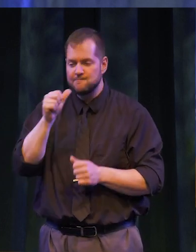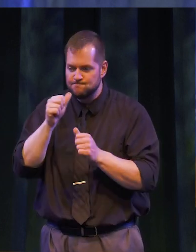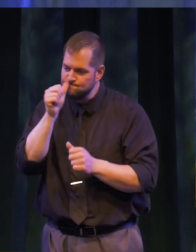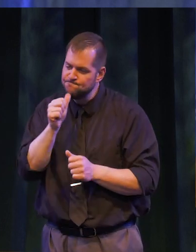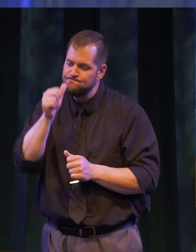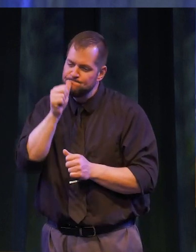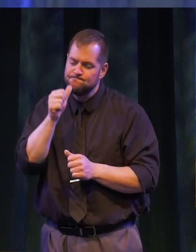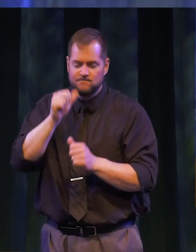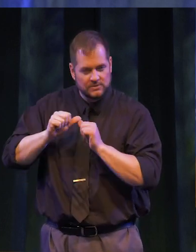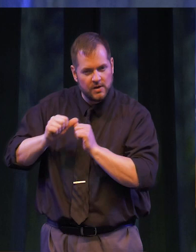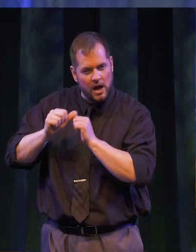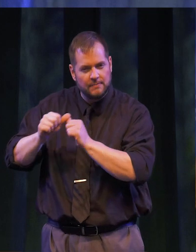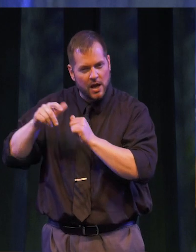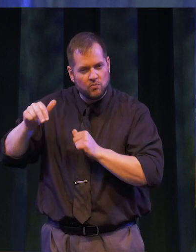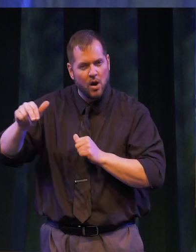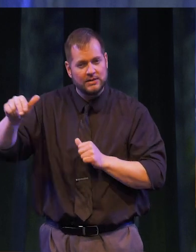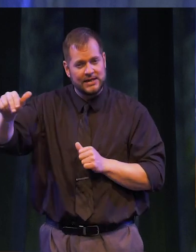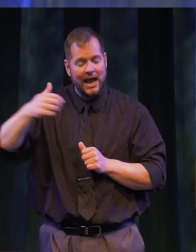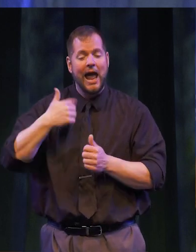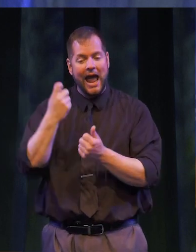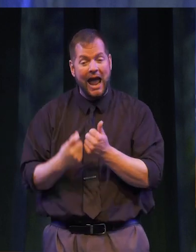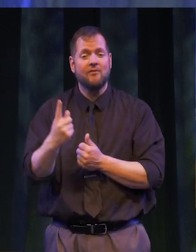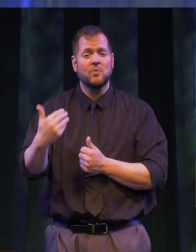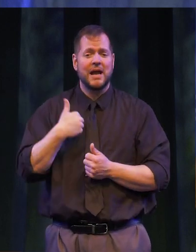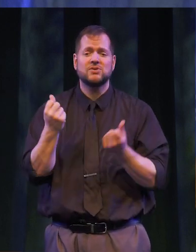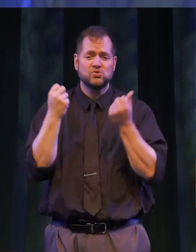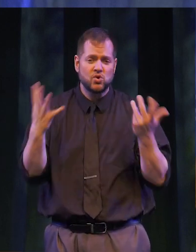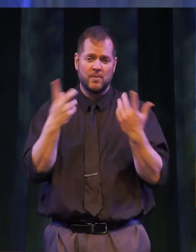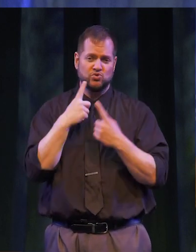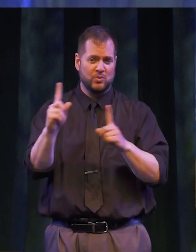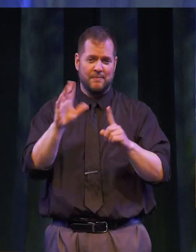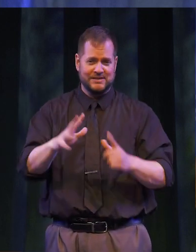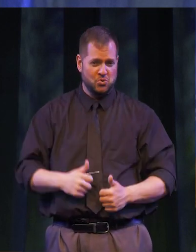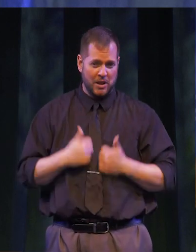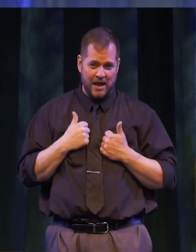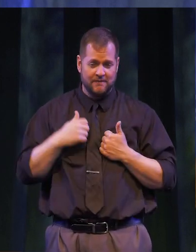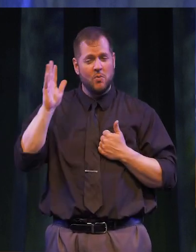walking” --because -- we all have much to accomplish in our lives, and that we must